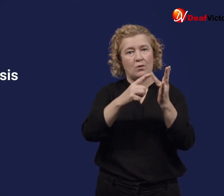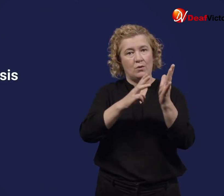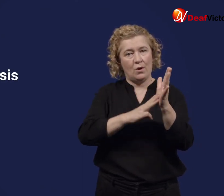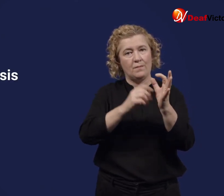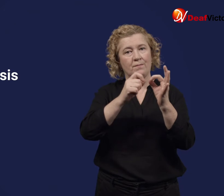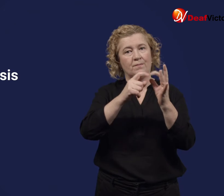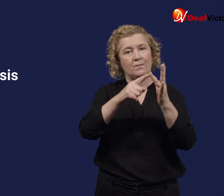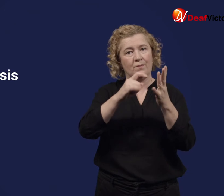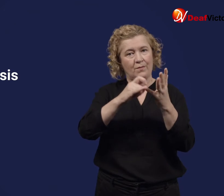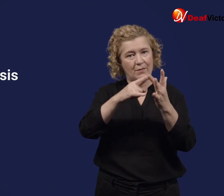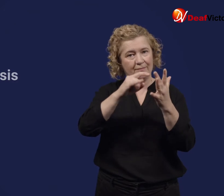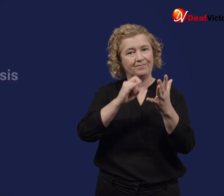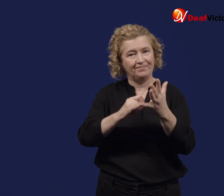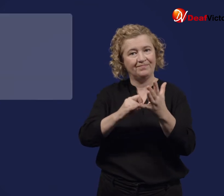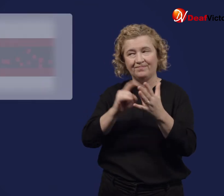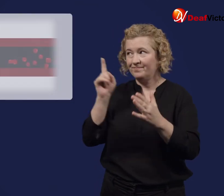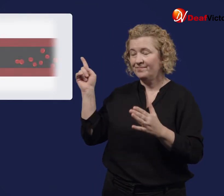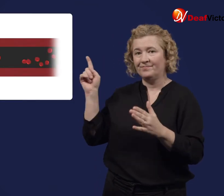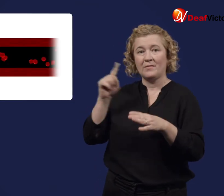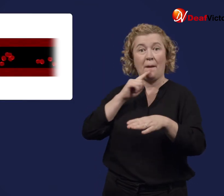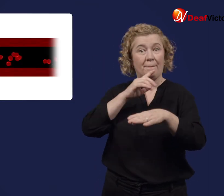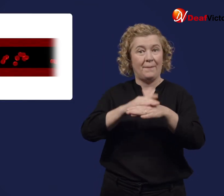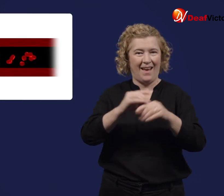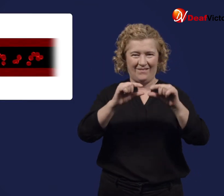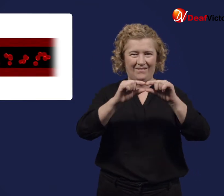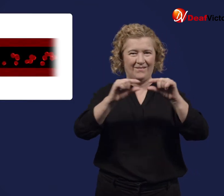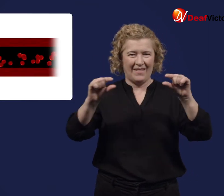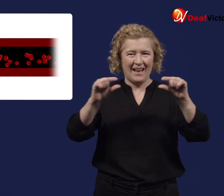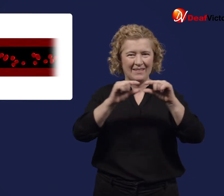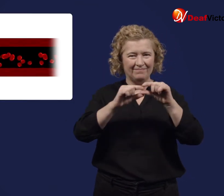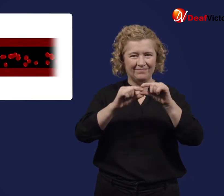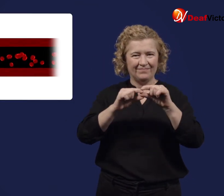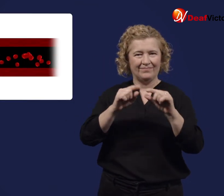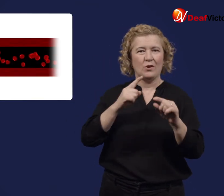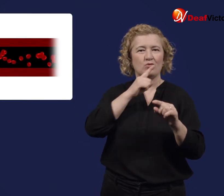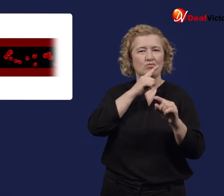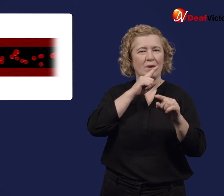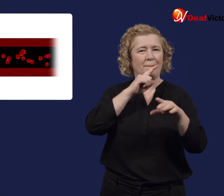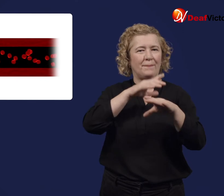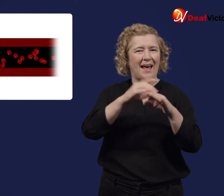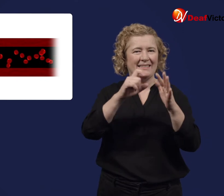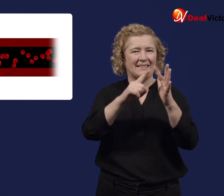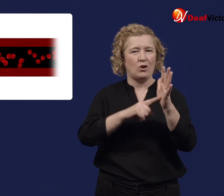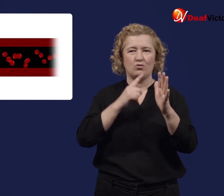Normally, your blood carries blood cells through your veins.